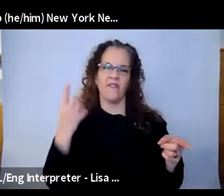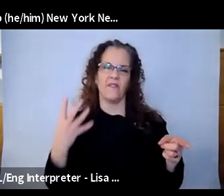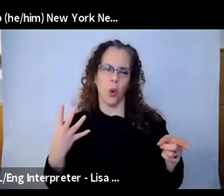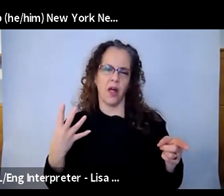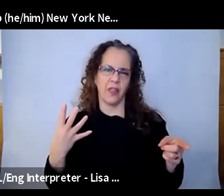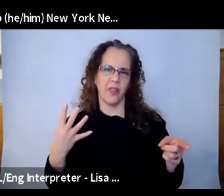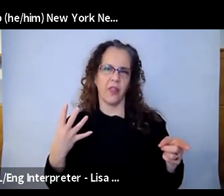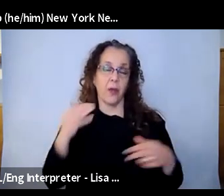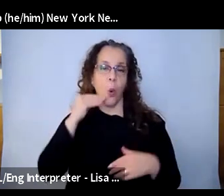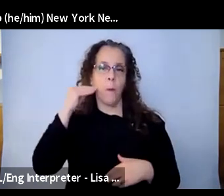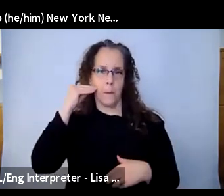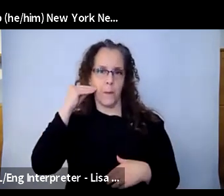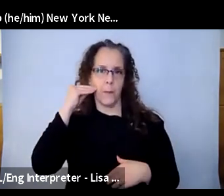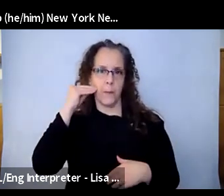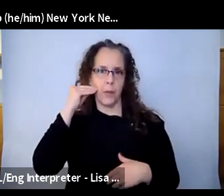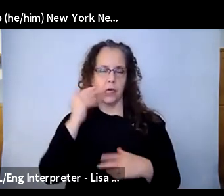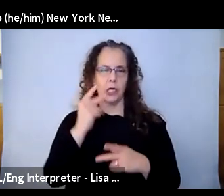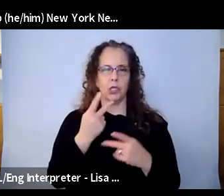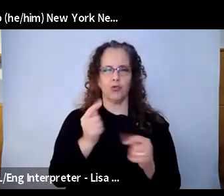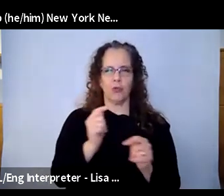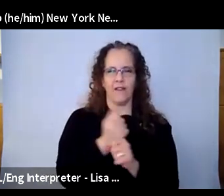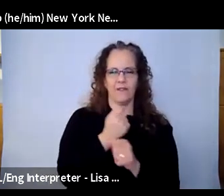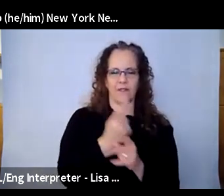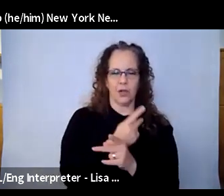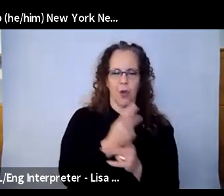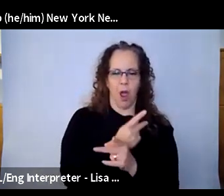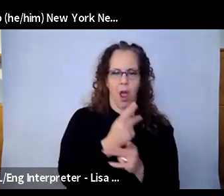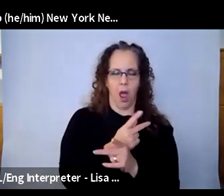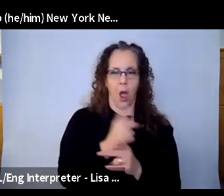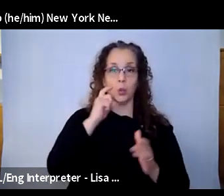really trying to figure out how to notice each and every student